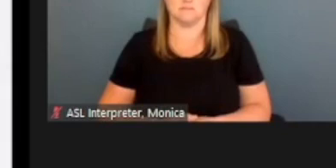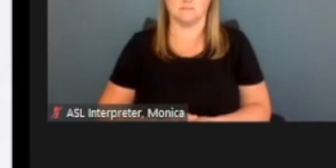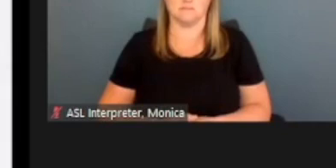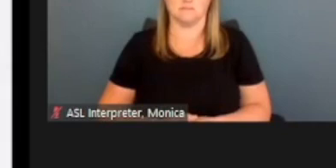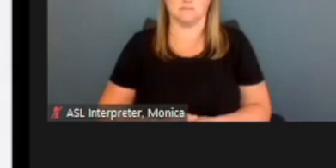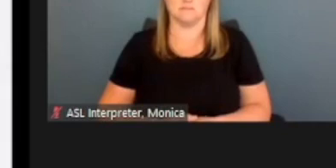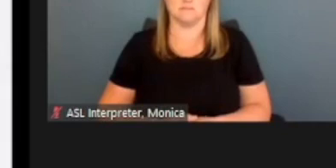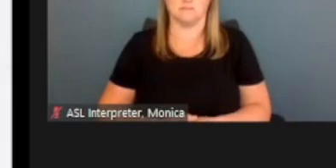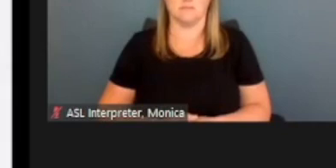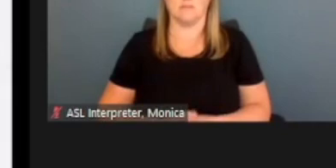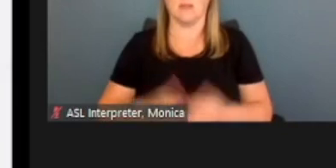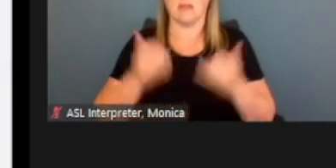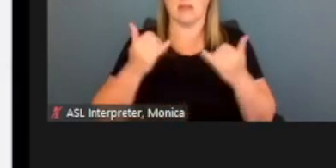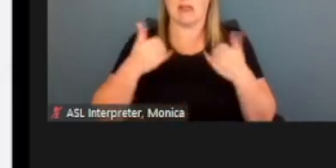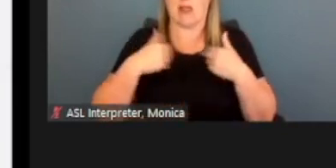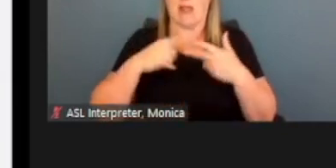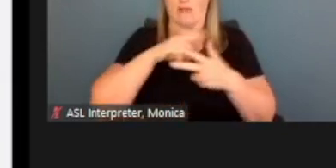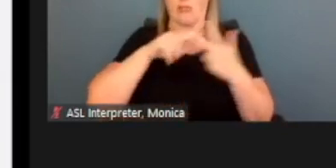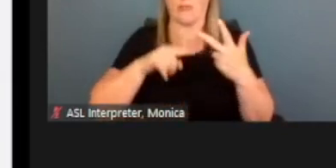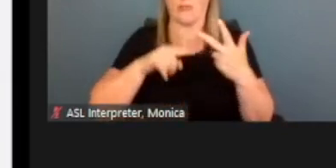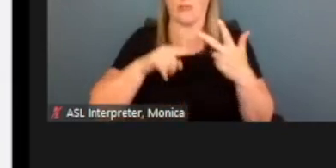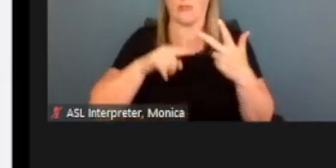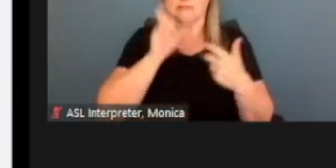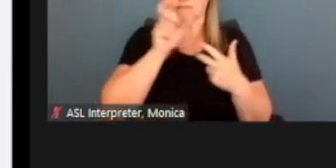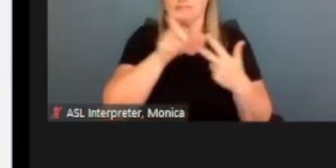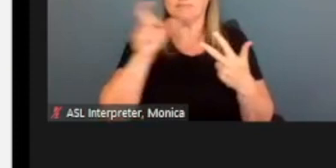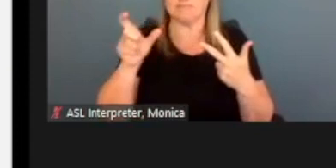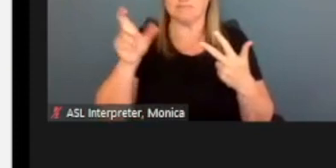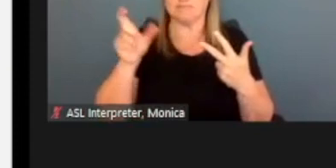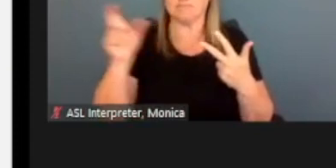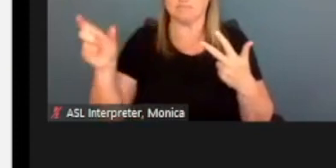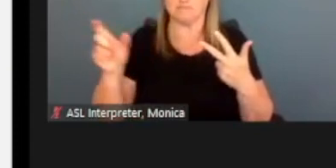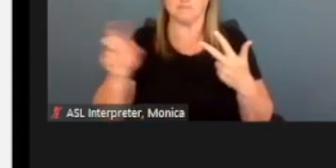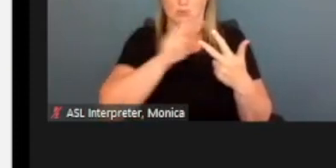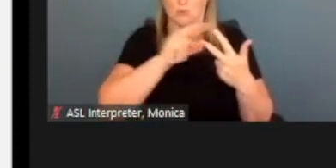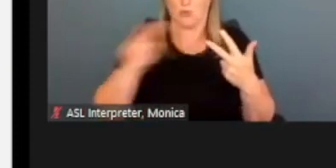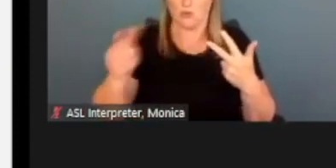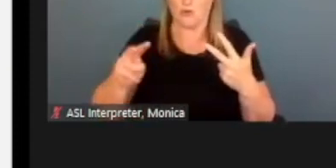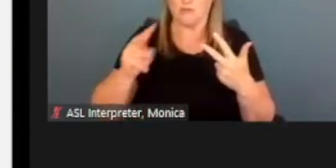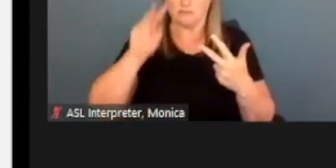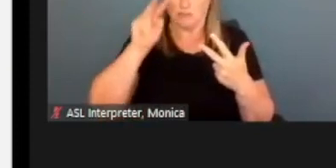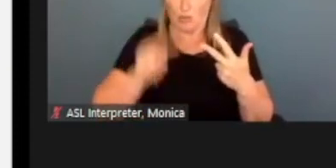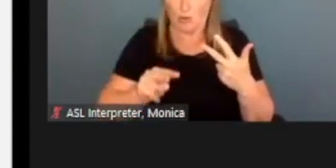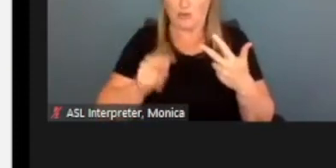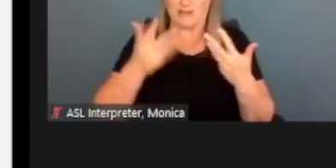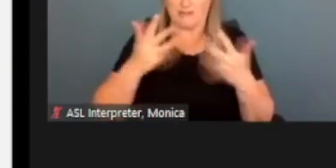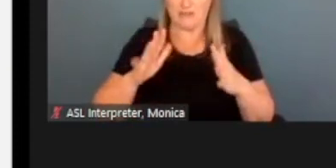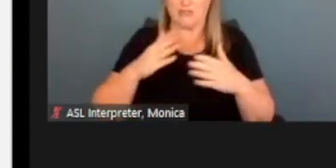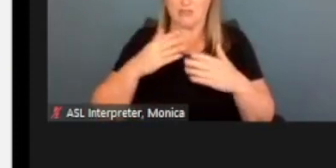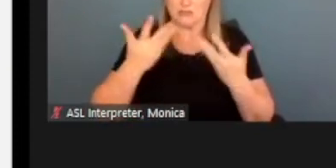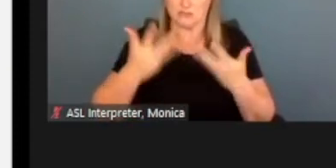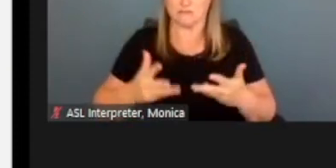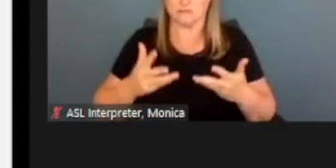Okay, now we have all three here. Again, take a look, are we done? We have the age by each one.